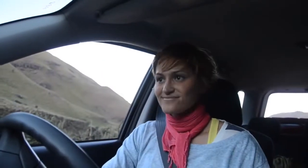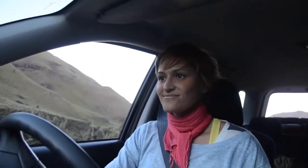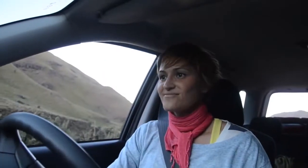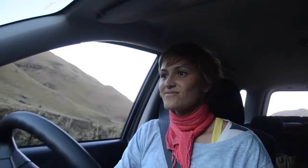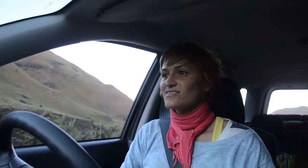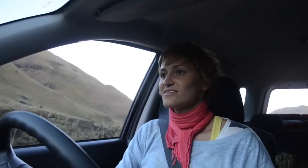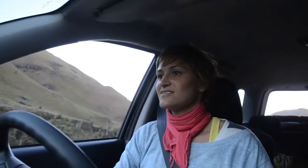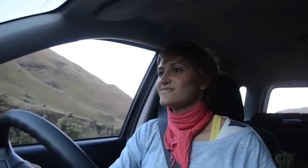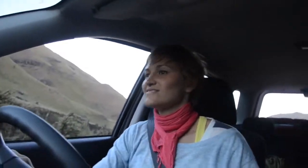Back on the road now.